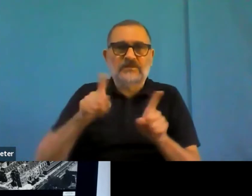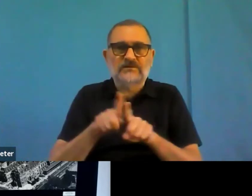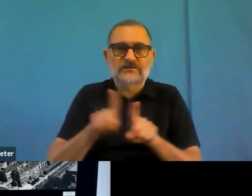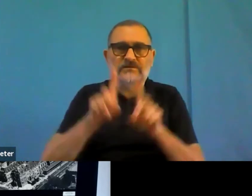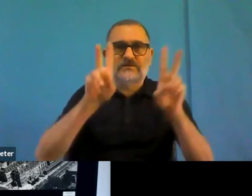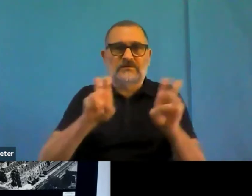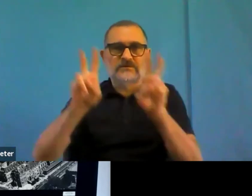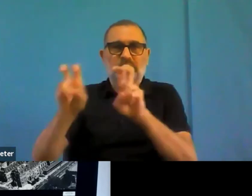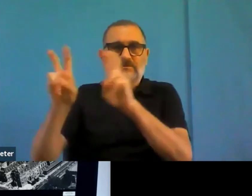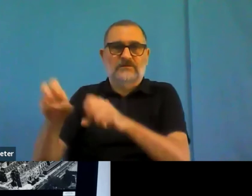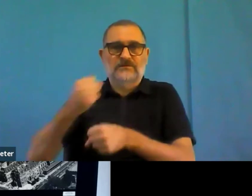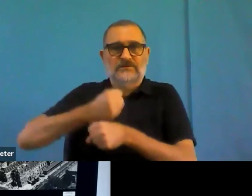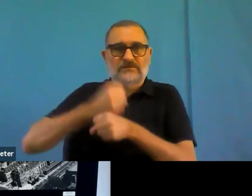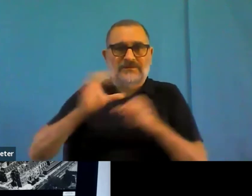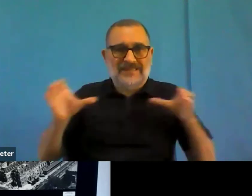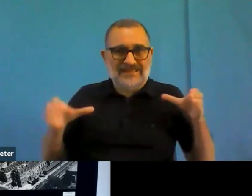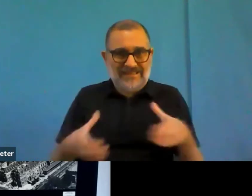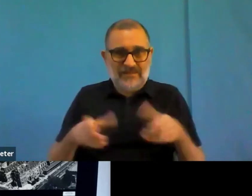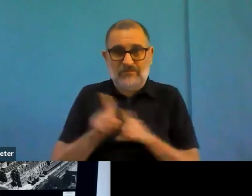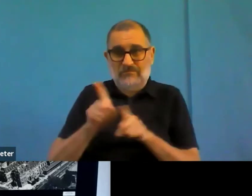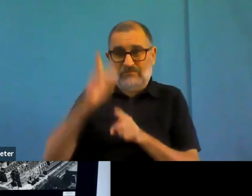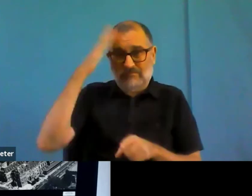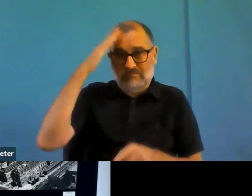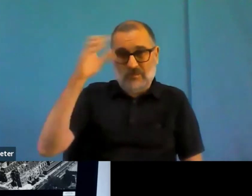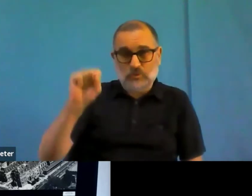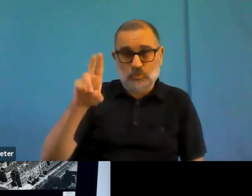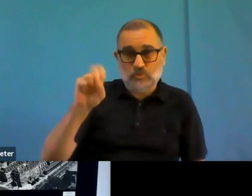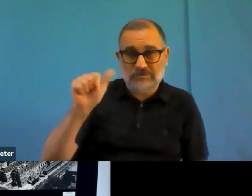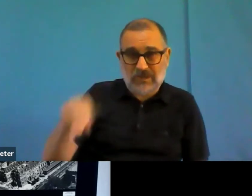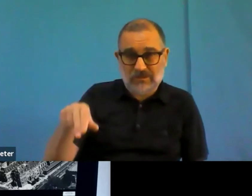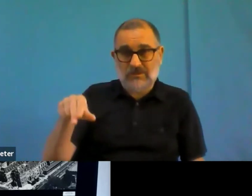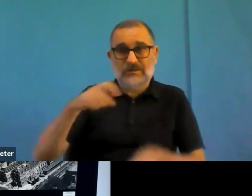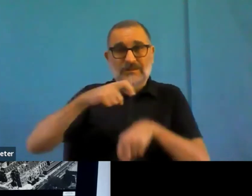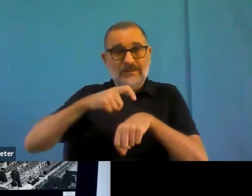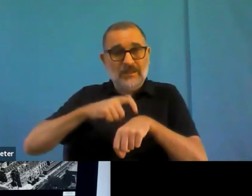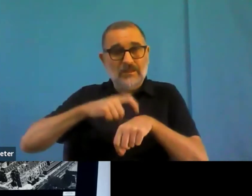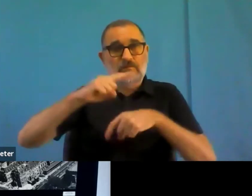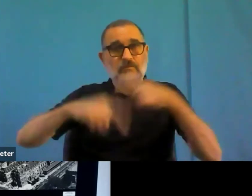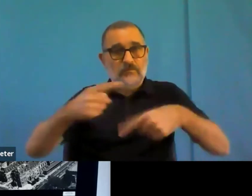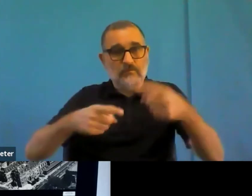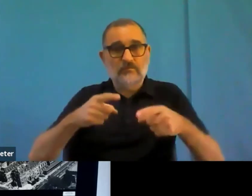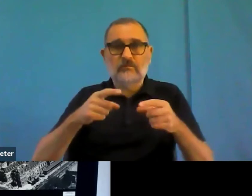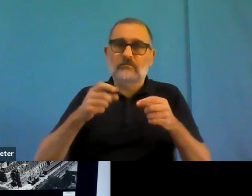to share their experience, and trying to sort of, you know, have that rising tide of sharing knowledge and expertise, and experience.